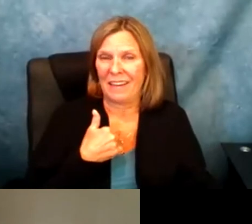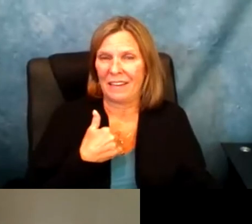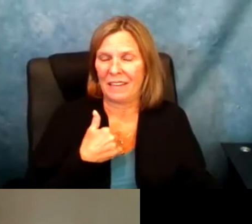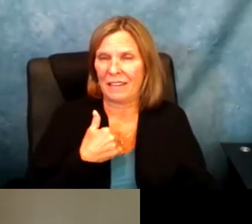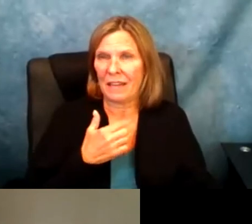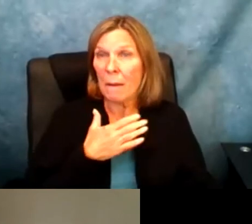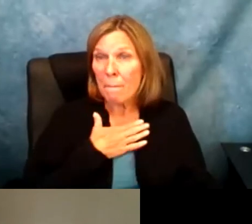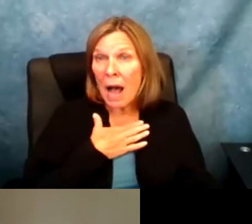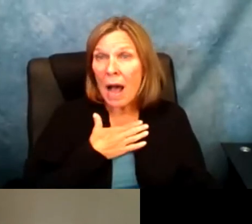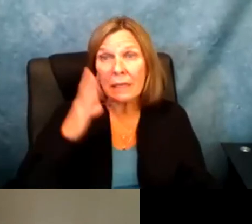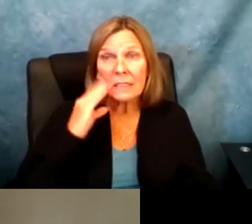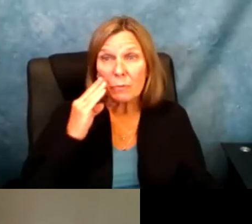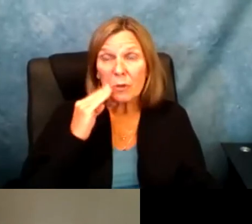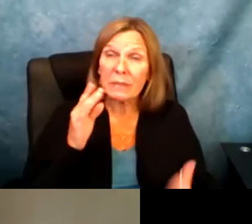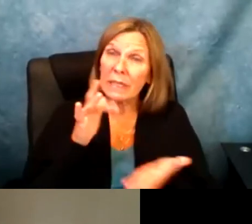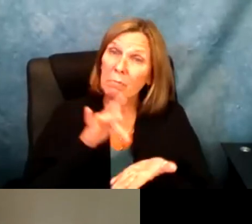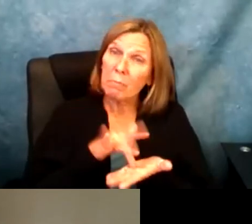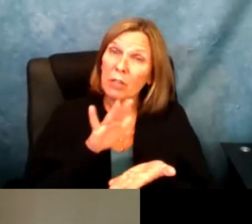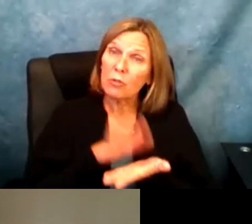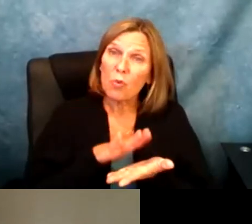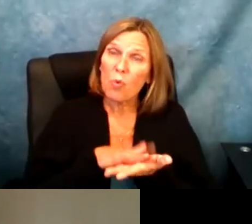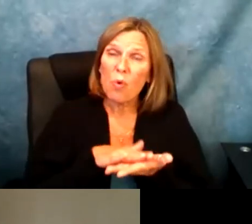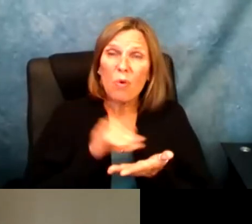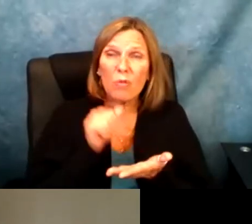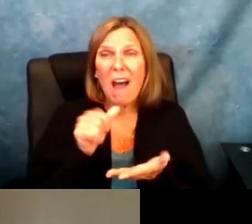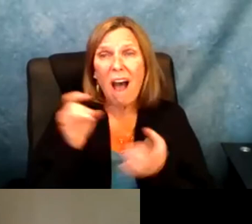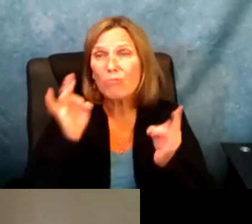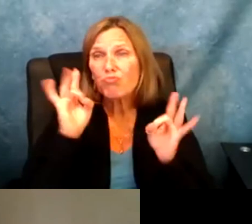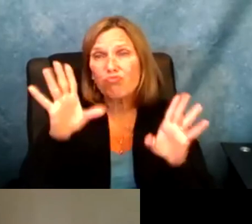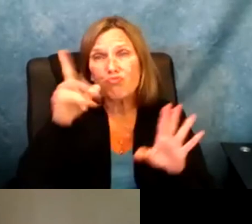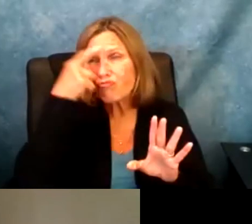I feel really lucky in the fact that